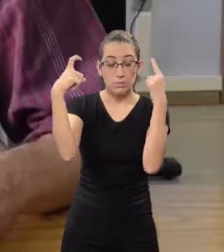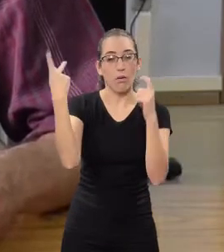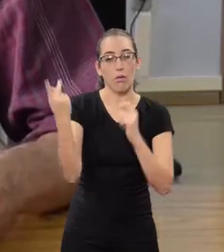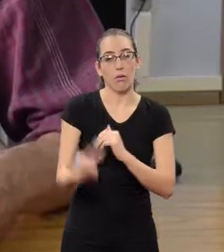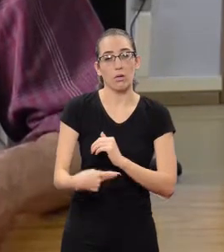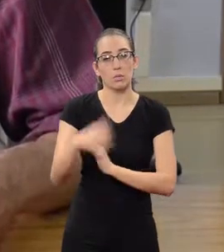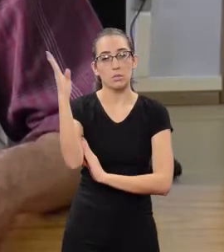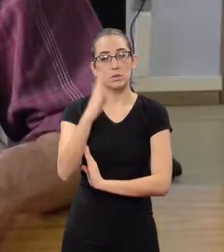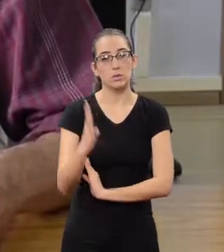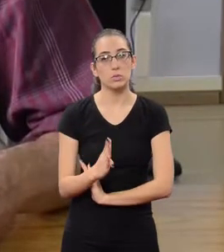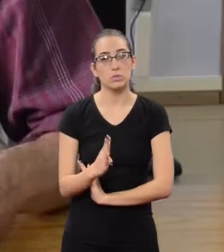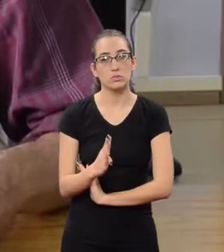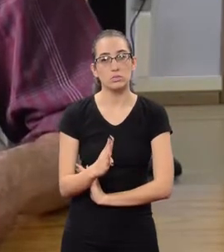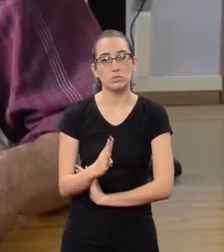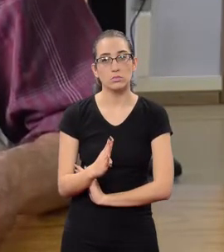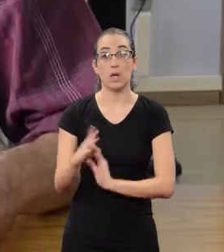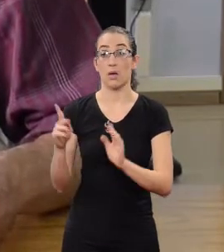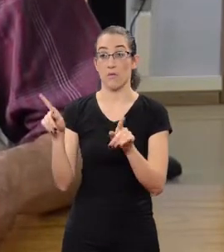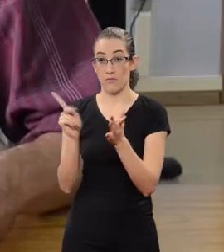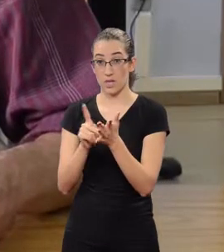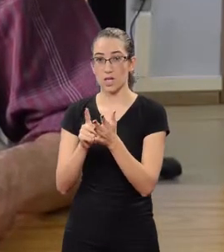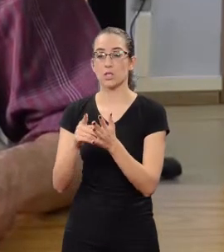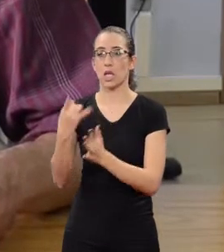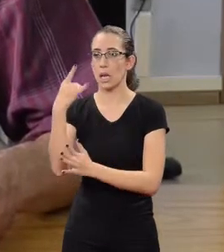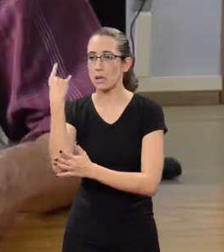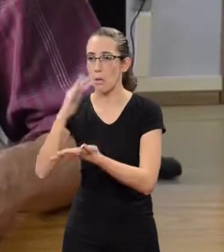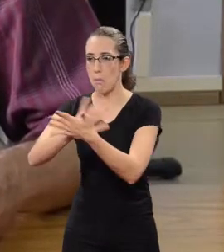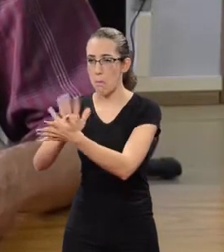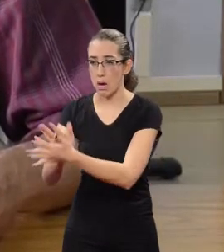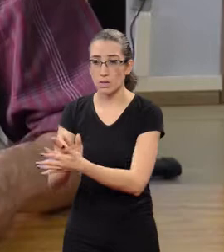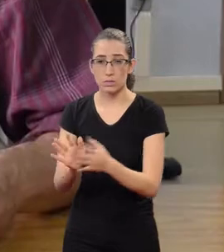Today, in Brazil, the police kills more than the criminals.